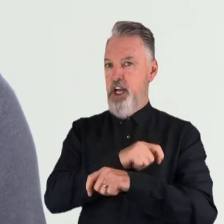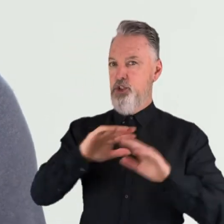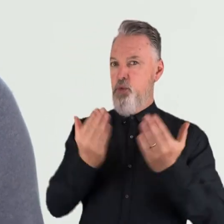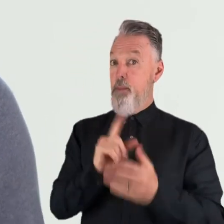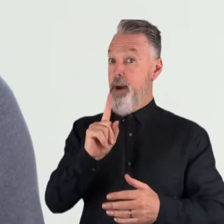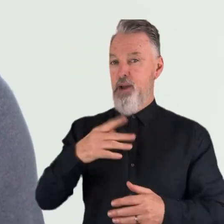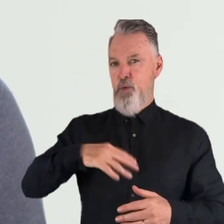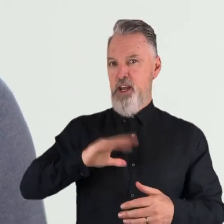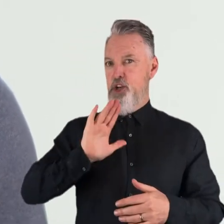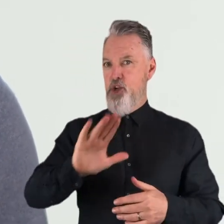With these three things,